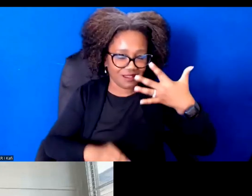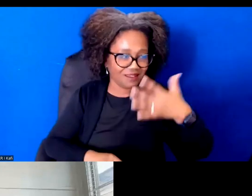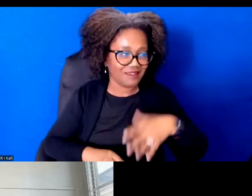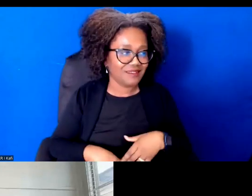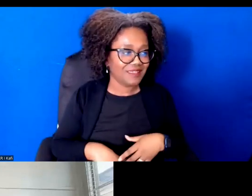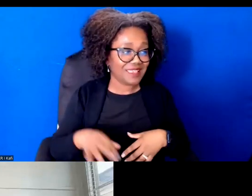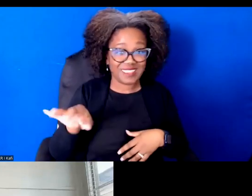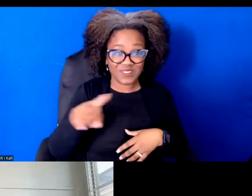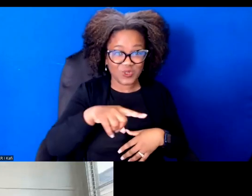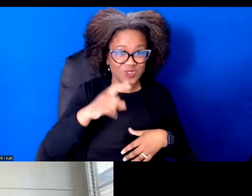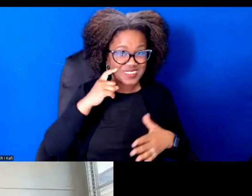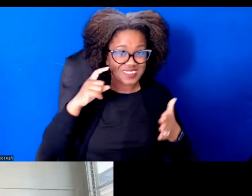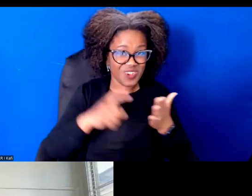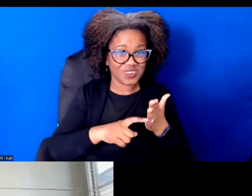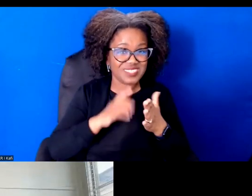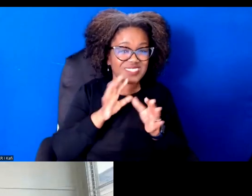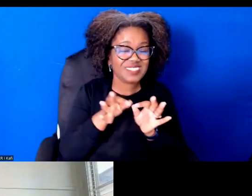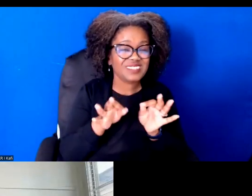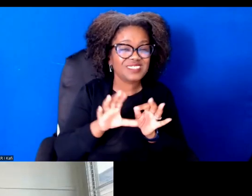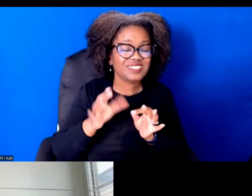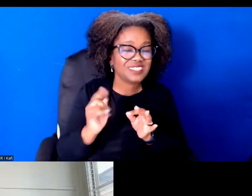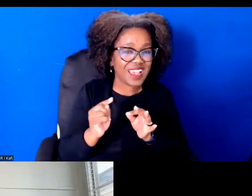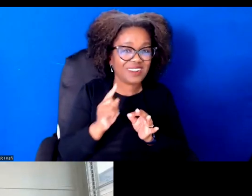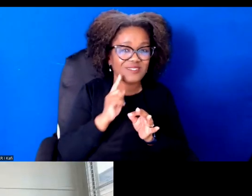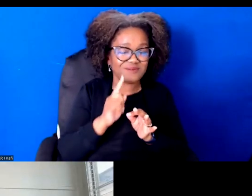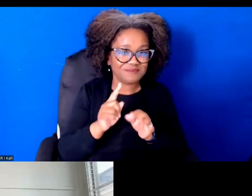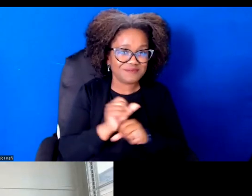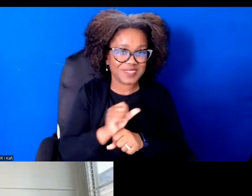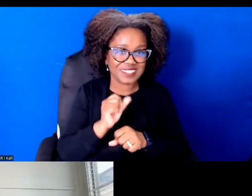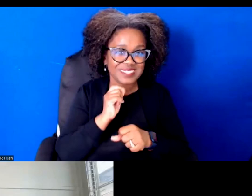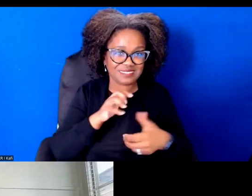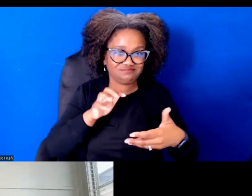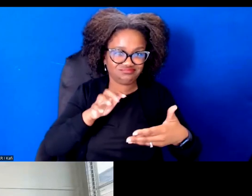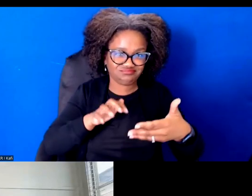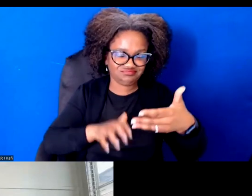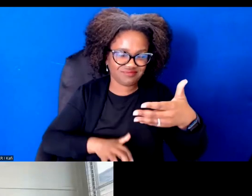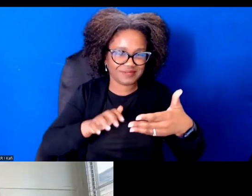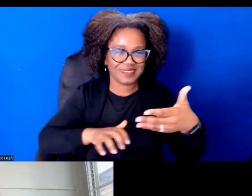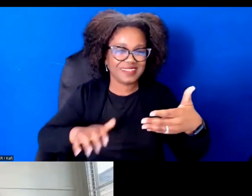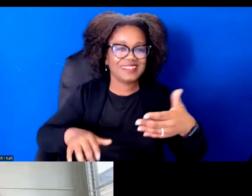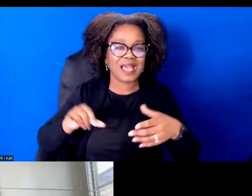this is the space for junkie and John and then wild to share their wisdom and be in dialog.